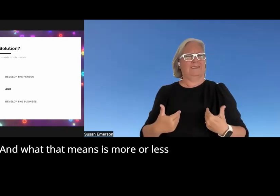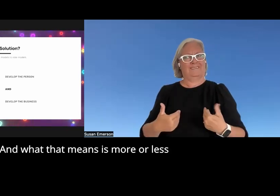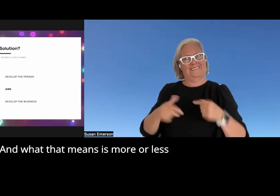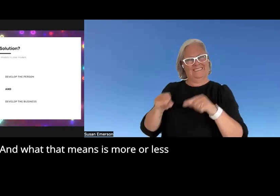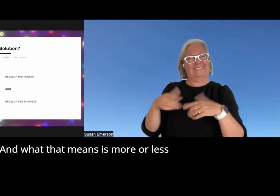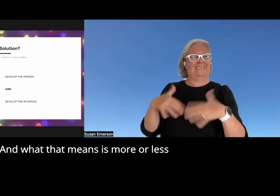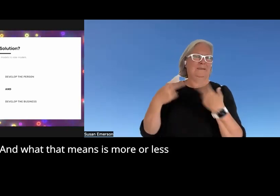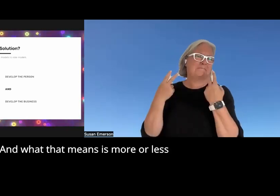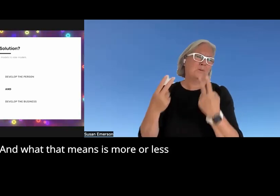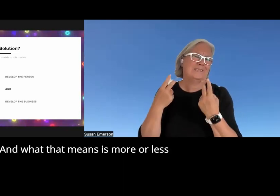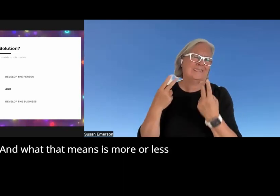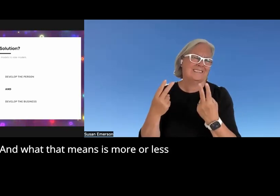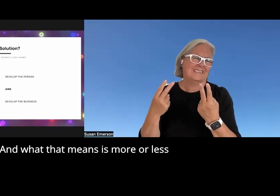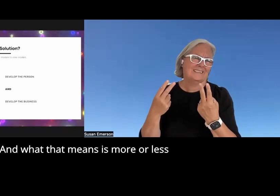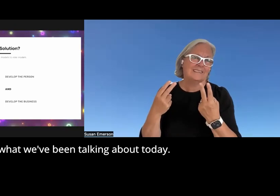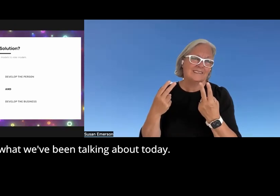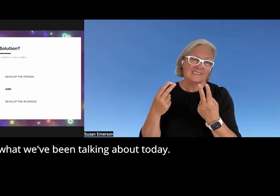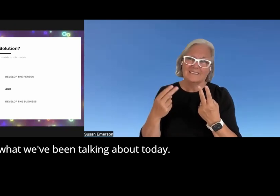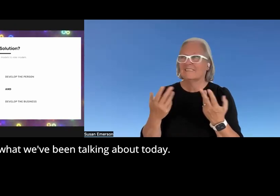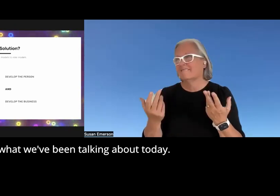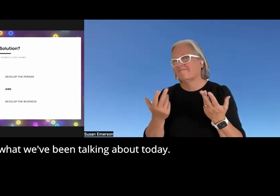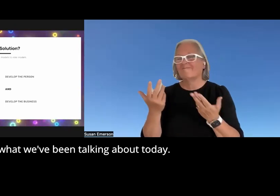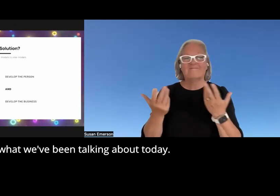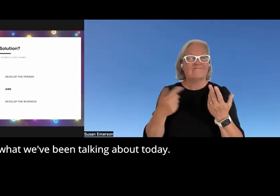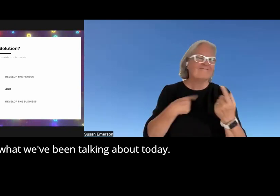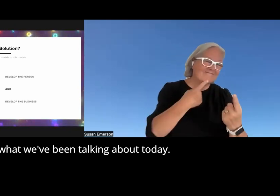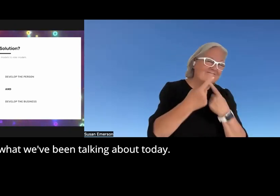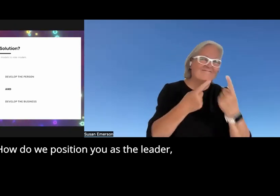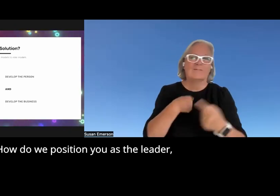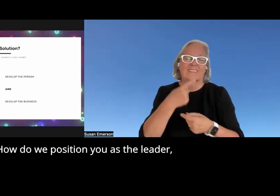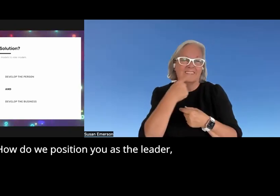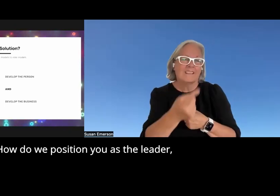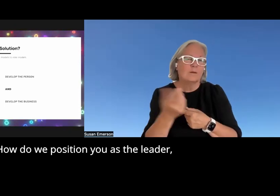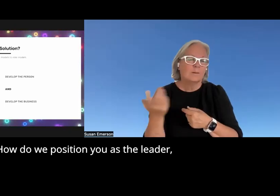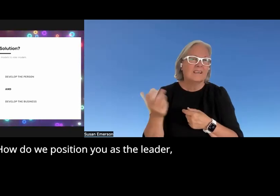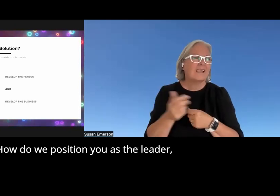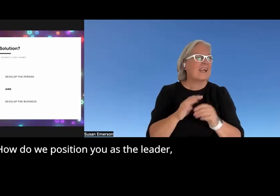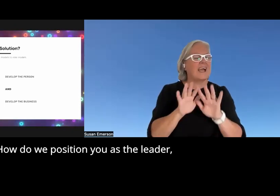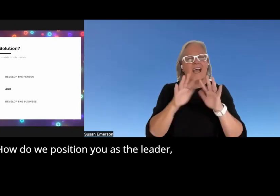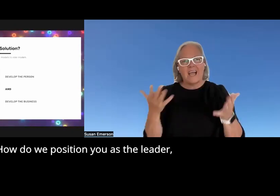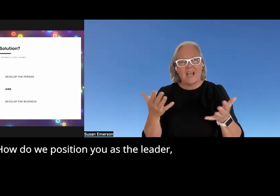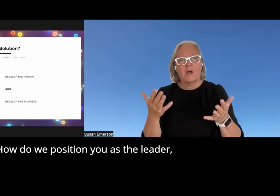and what that means is more or less what we've been talking about today how do we position you